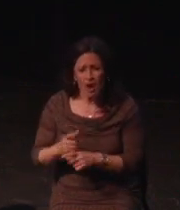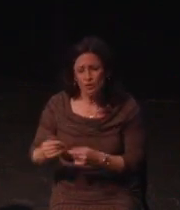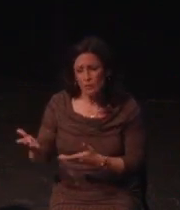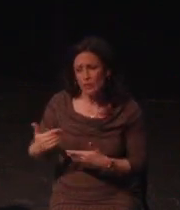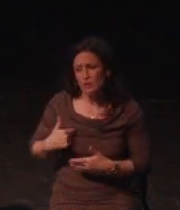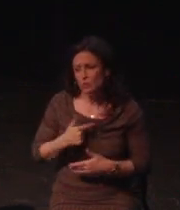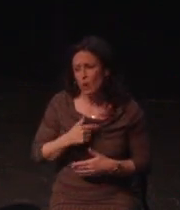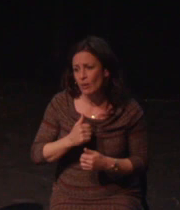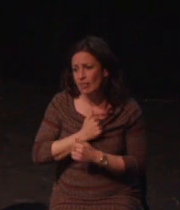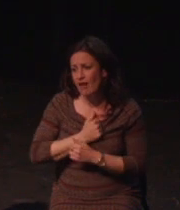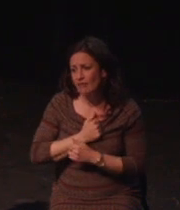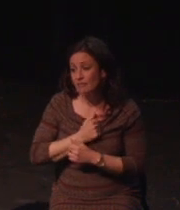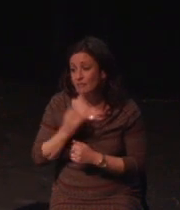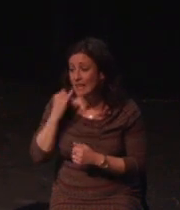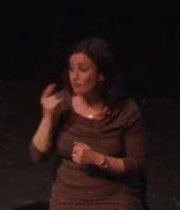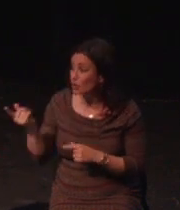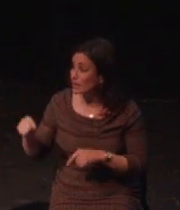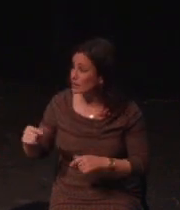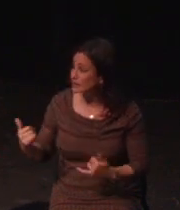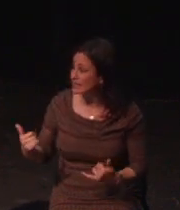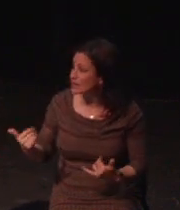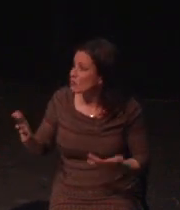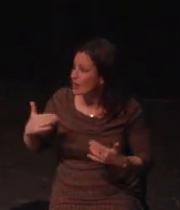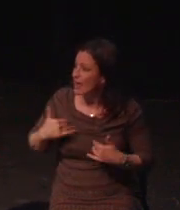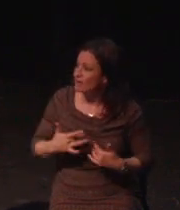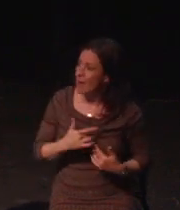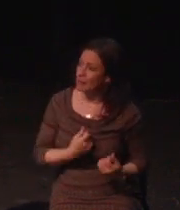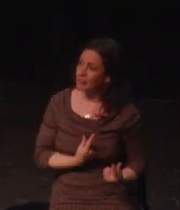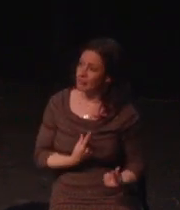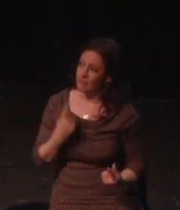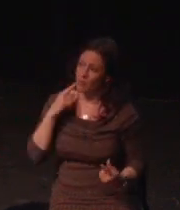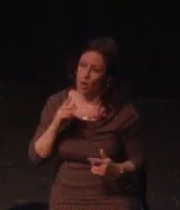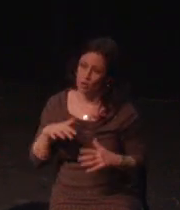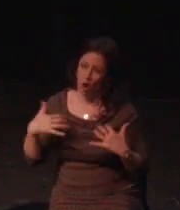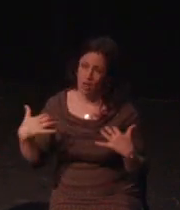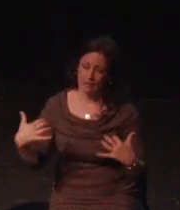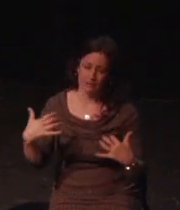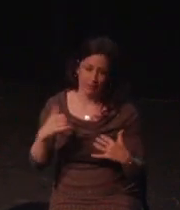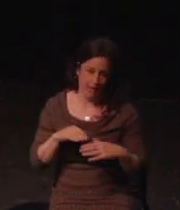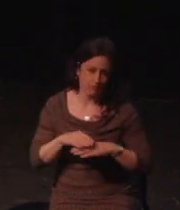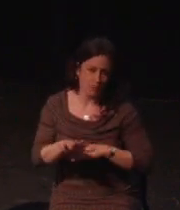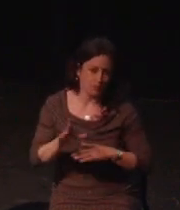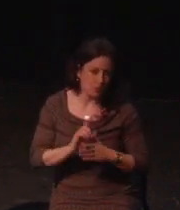Twitch it took a long time to get the courage to do so.